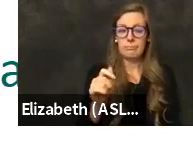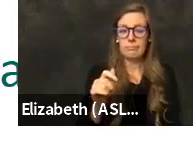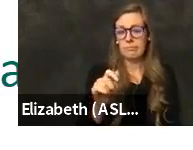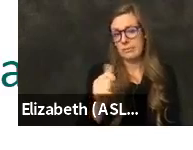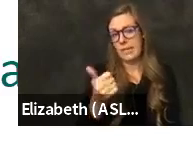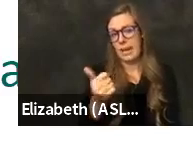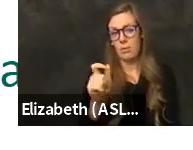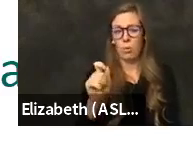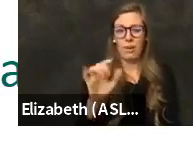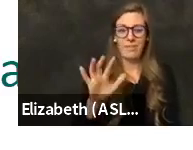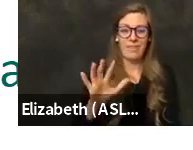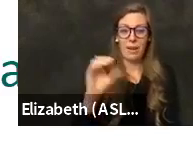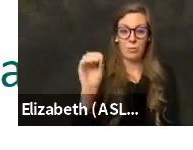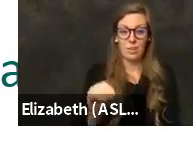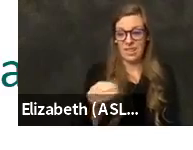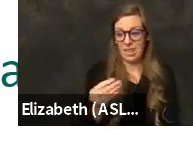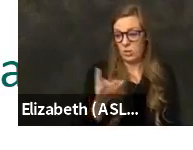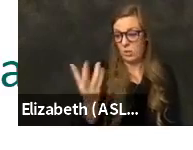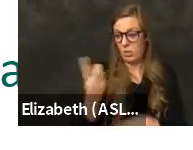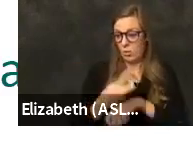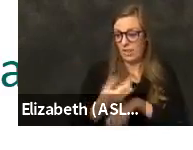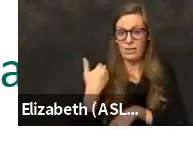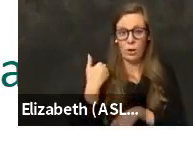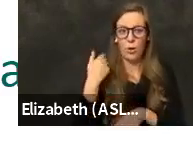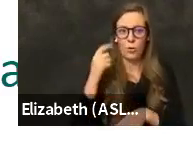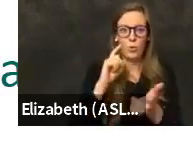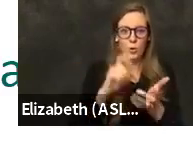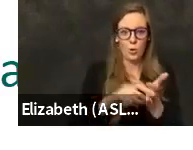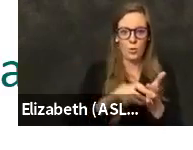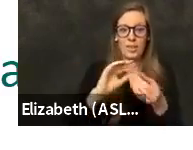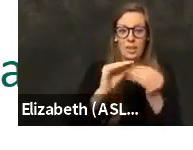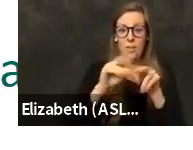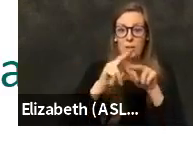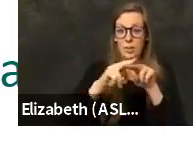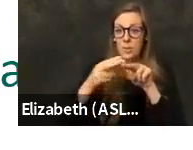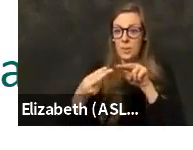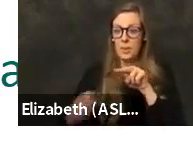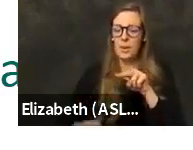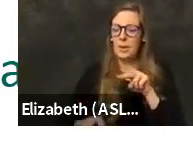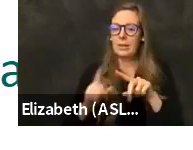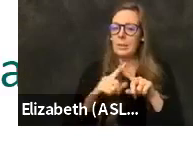So all these numbers are dropping, but we are still not near the red tier.